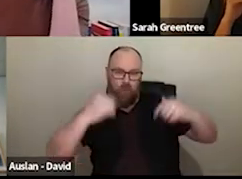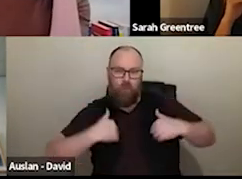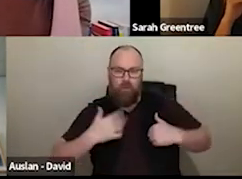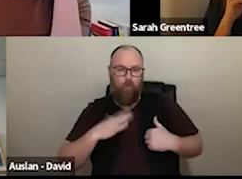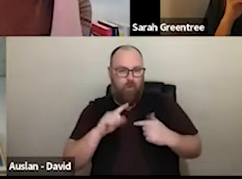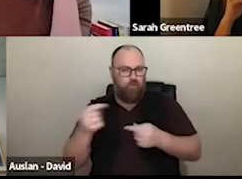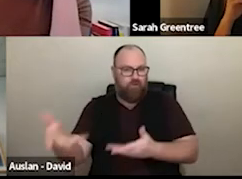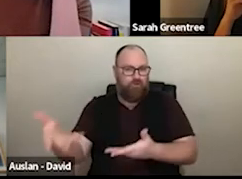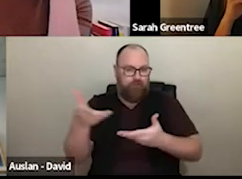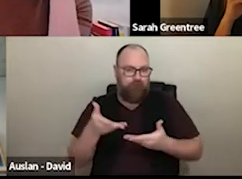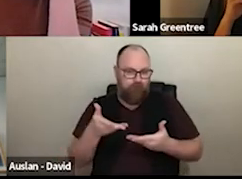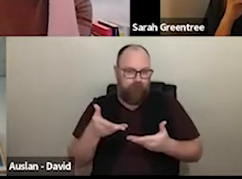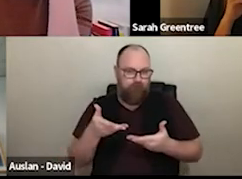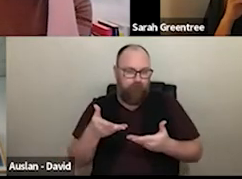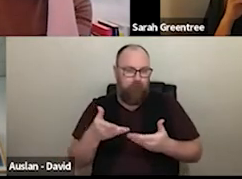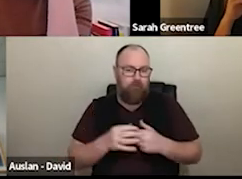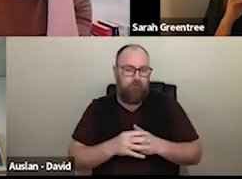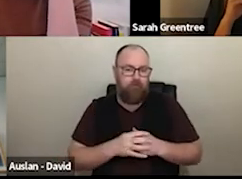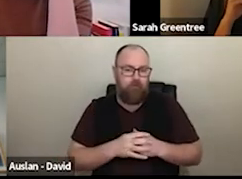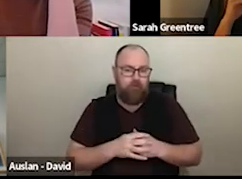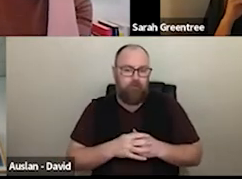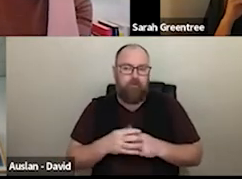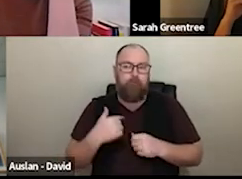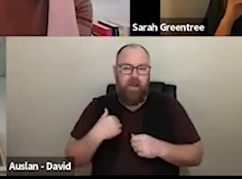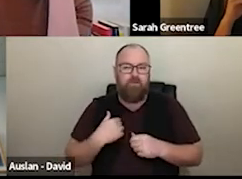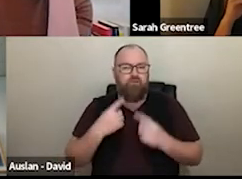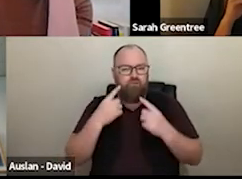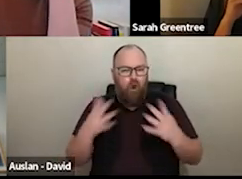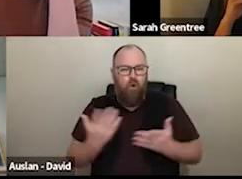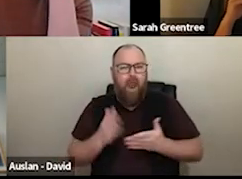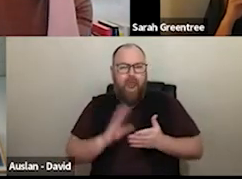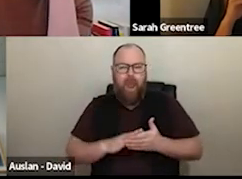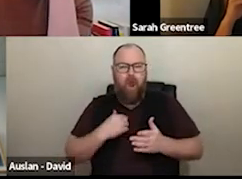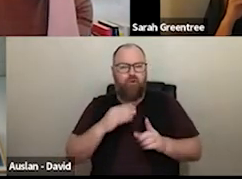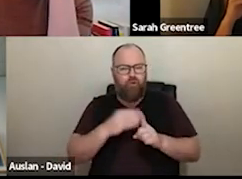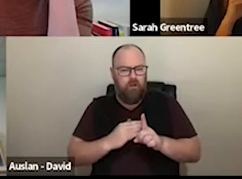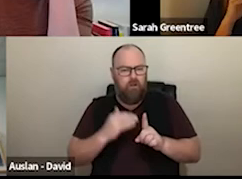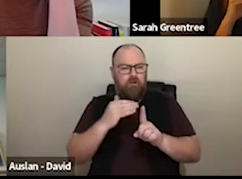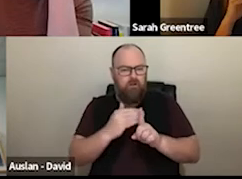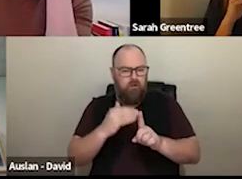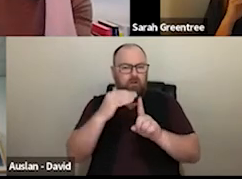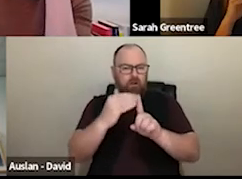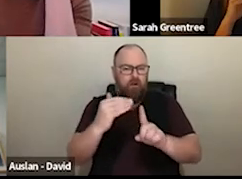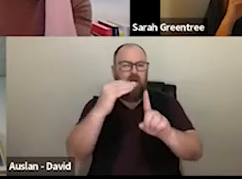four year vision, four year artistic vision, we I guess the progression of that vision through that through that through those 4 years. are really looking at, I guess the progression of the vision through the four years.